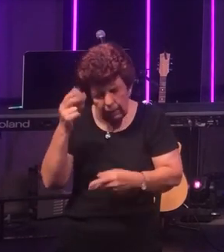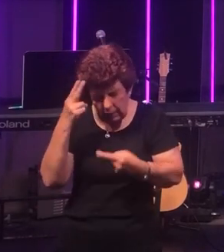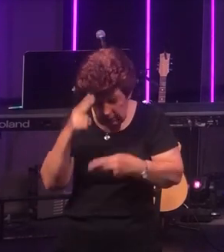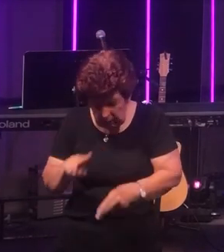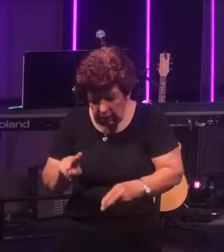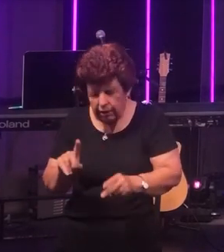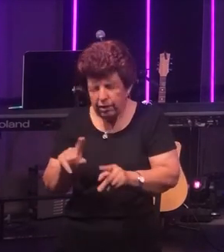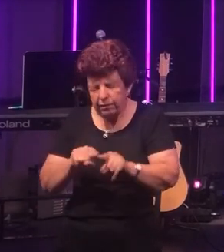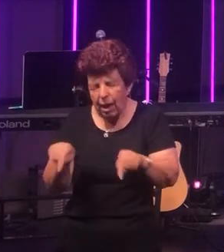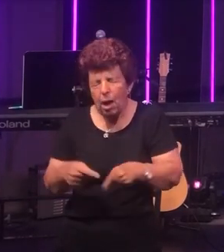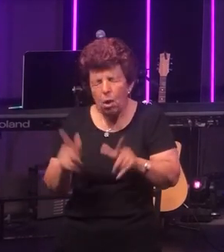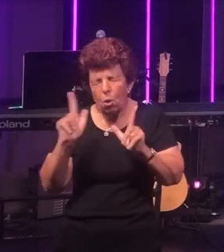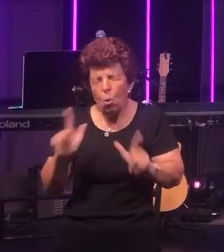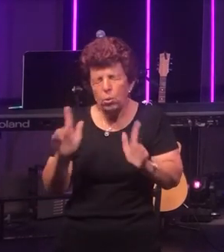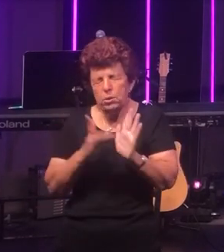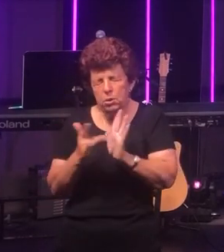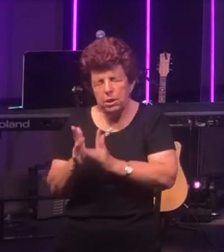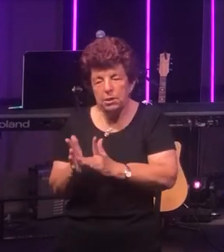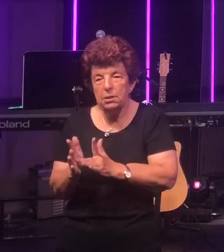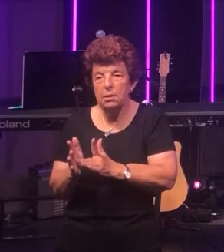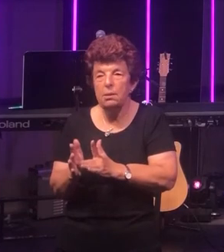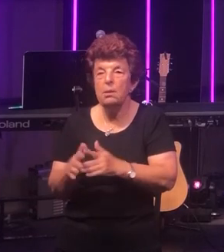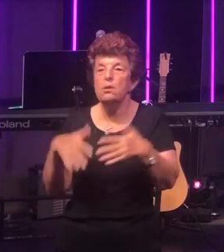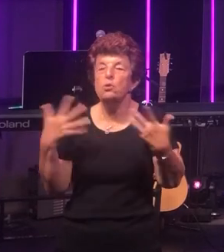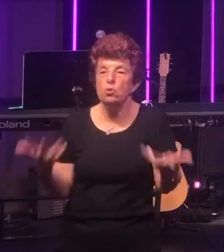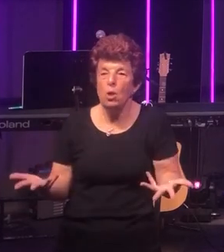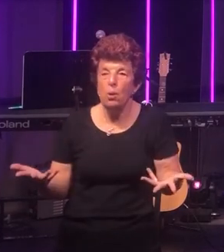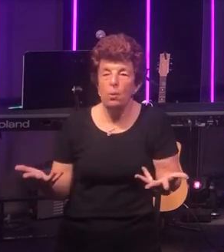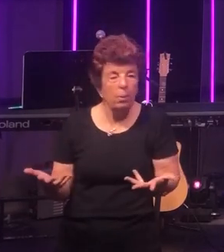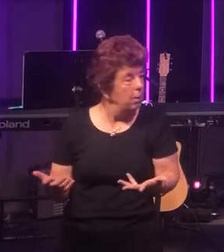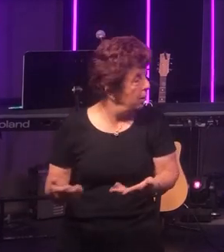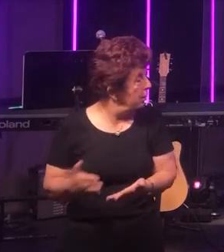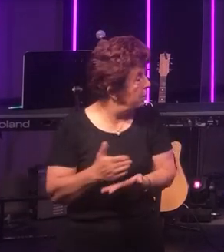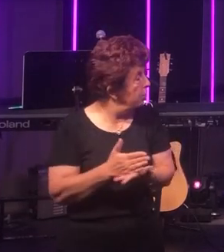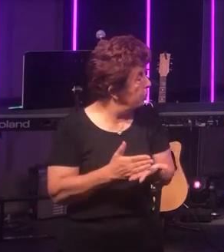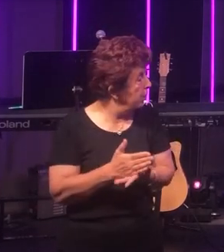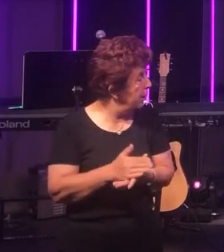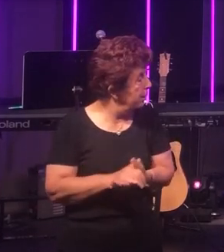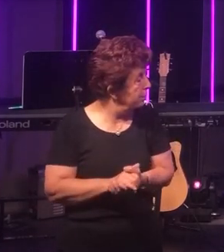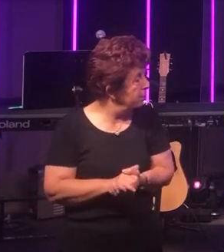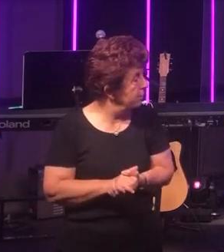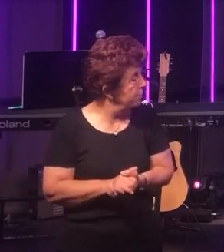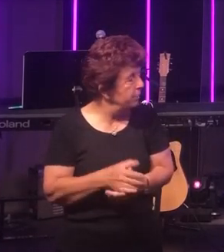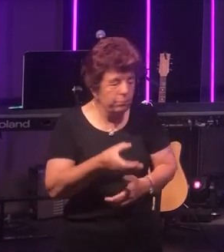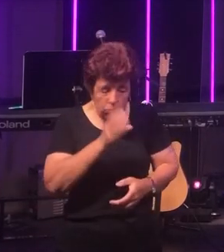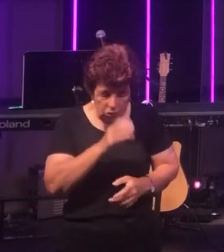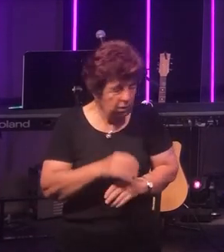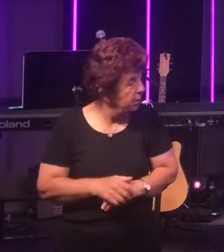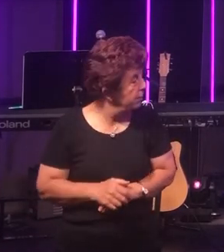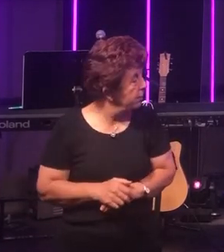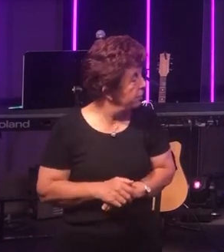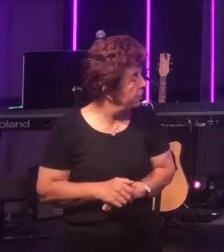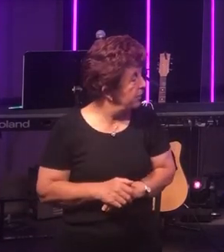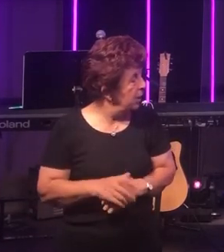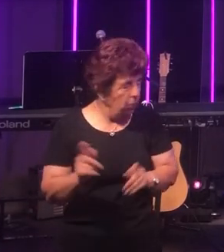Lord Jesus. So I've just taken some bread and some juice as we celebrate today